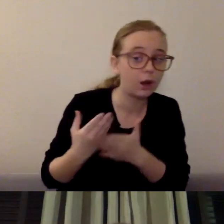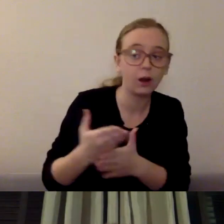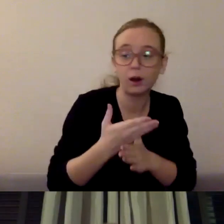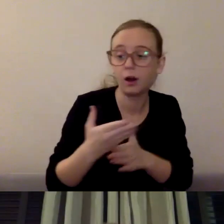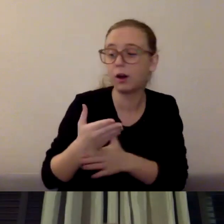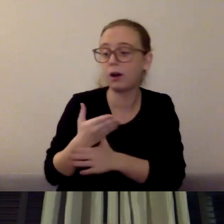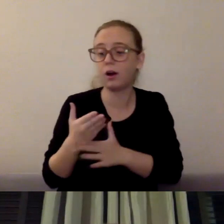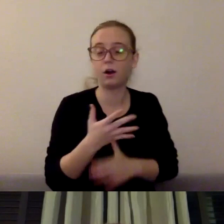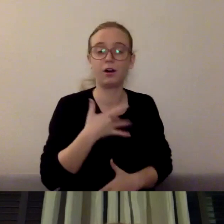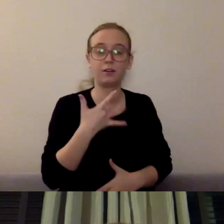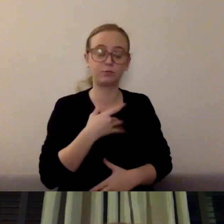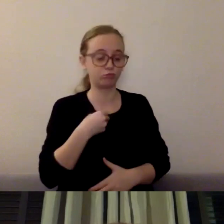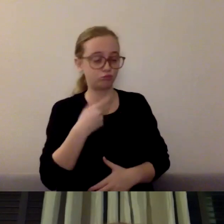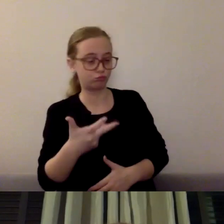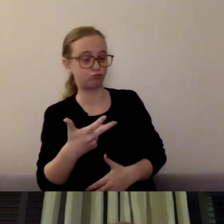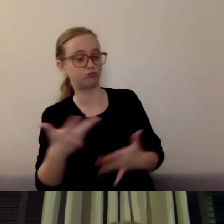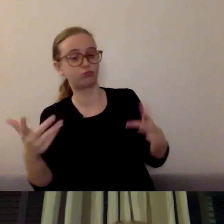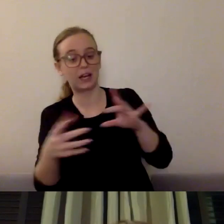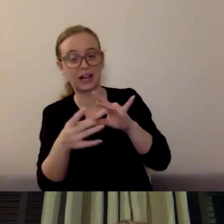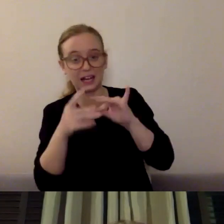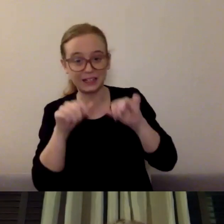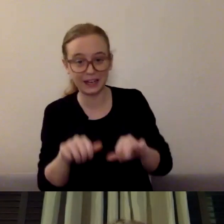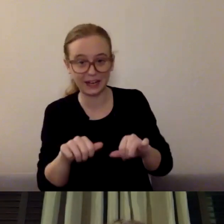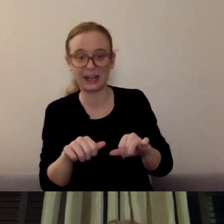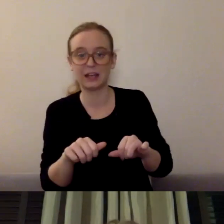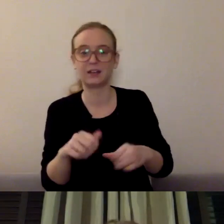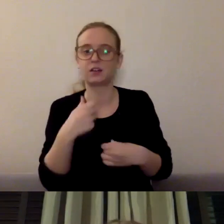Creating quiet spaces where you can go and just be.